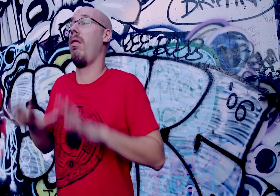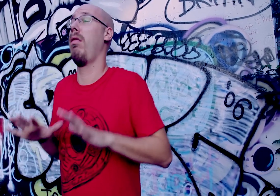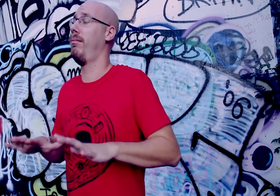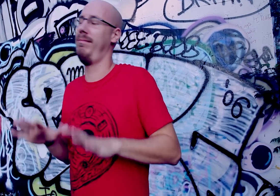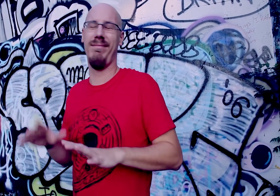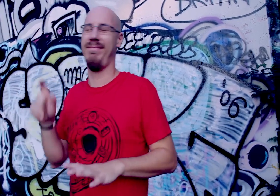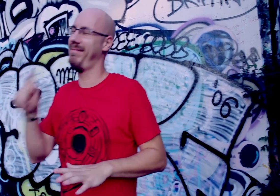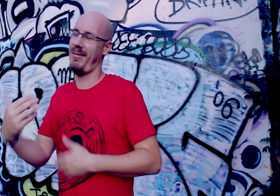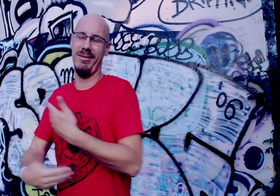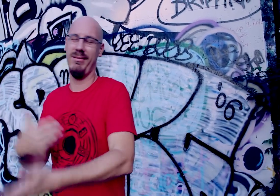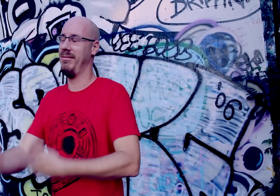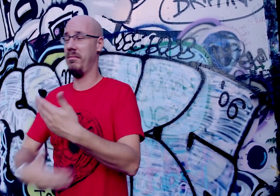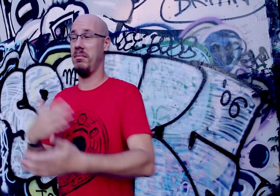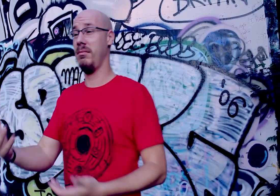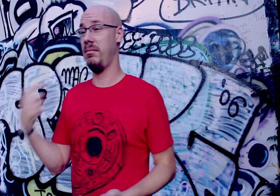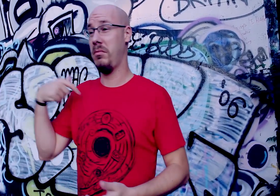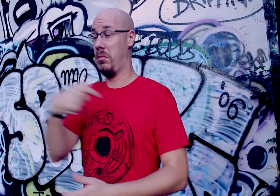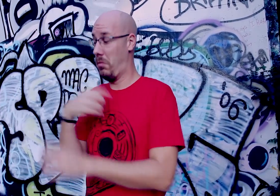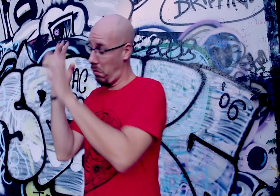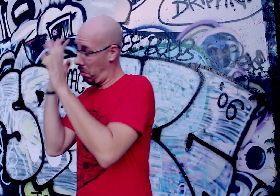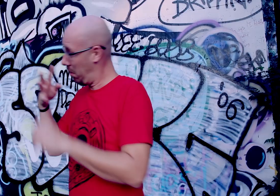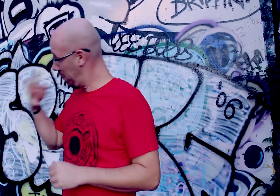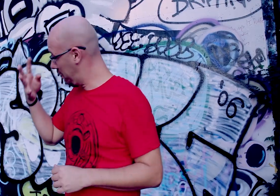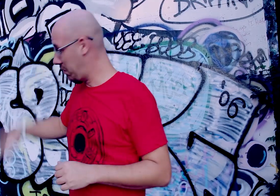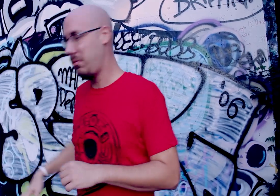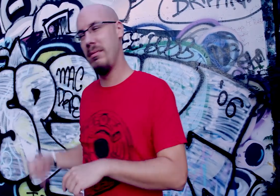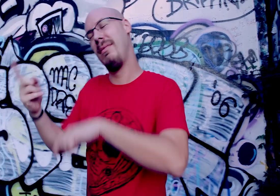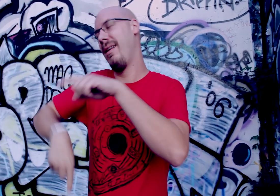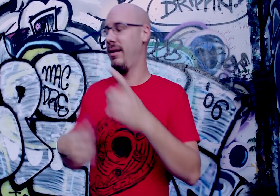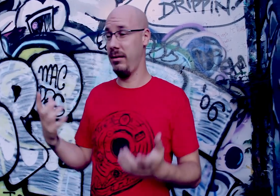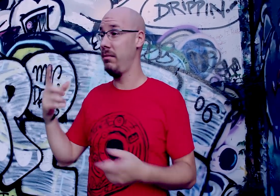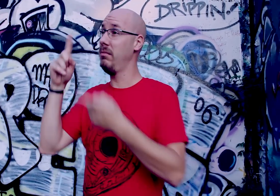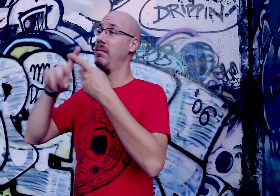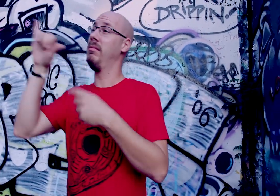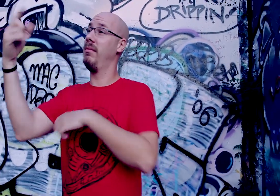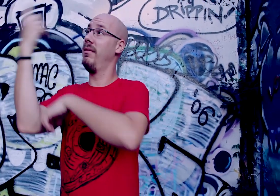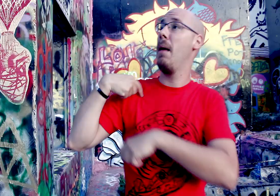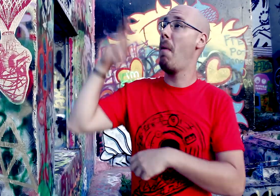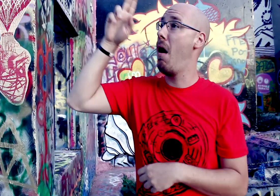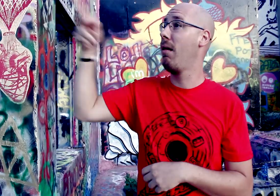We press play don't press pause. Progress, march on With the veil over our eyes We turn our back on the cause